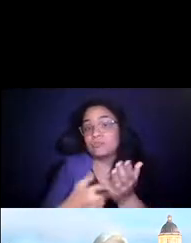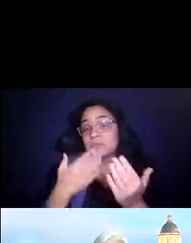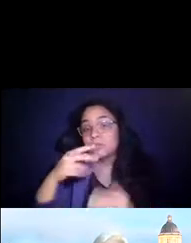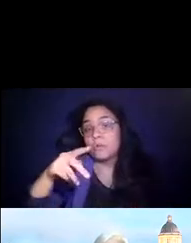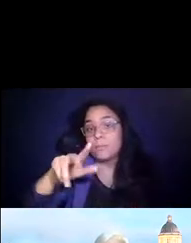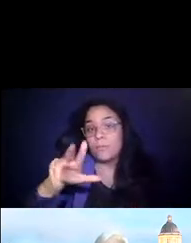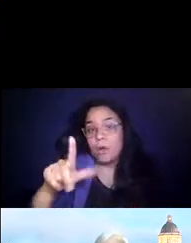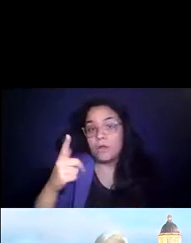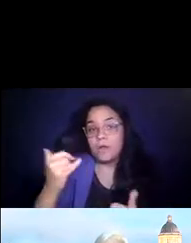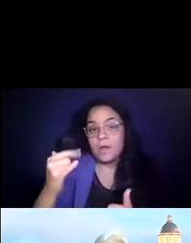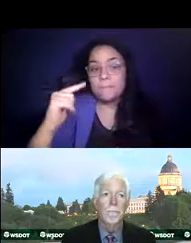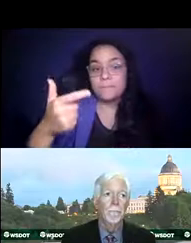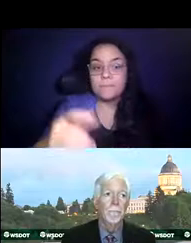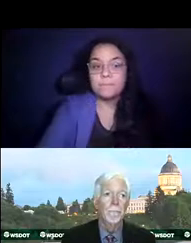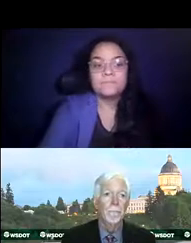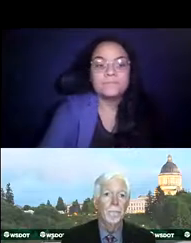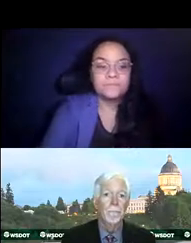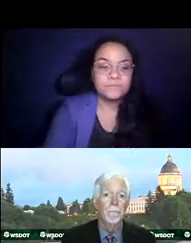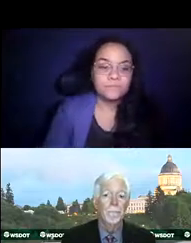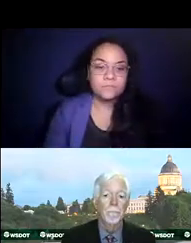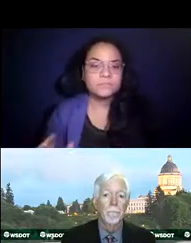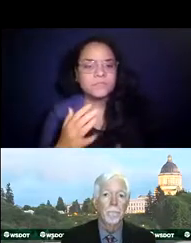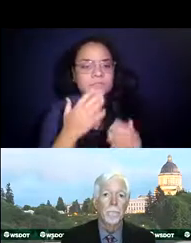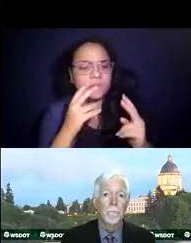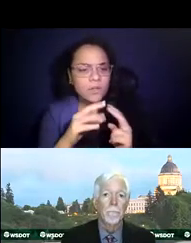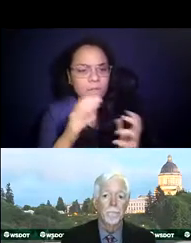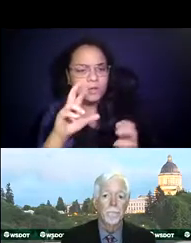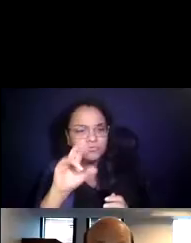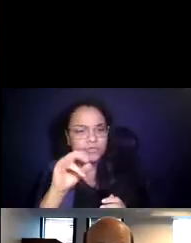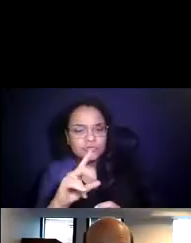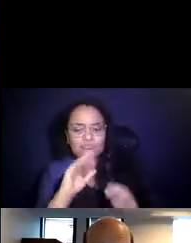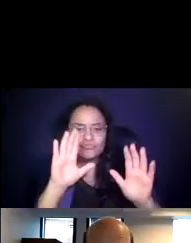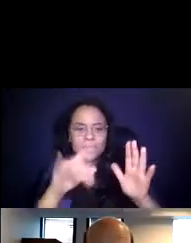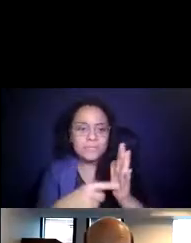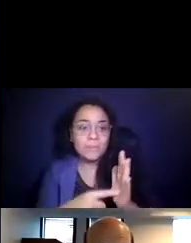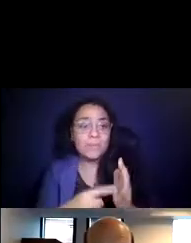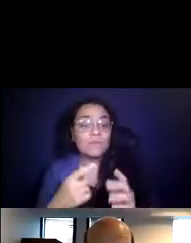14:28:40 >> PAUL KINCAID: Thank you very much Roger and on behalf of the Biden Harris administration